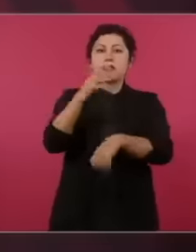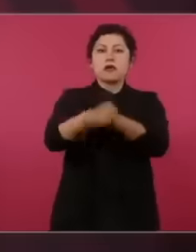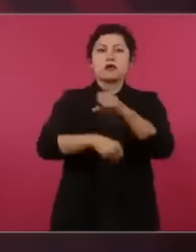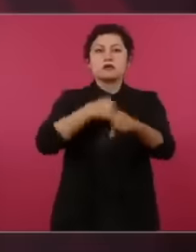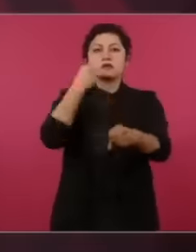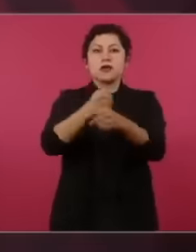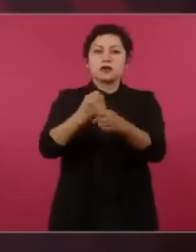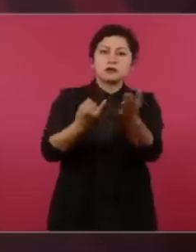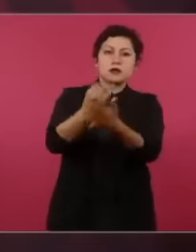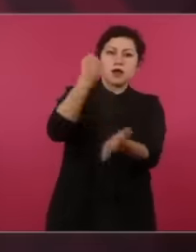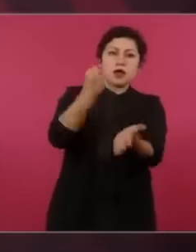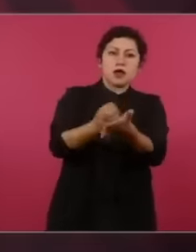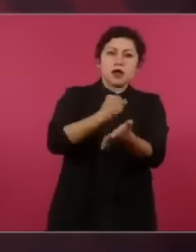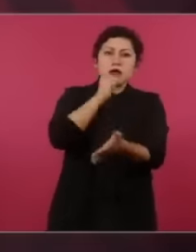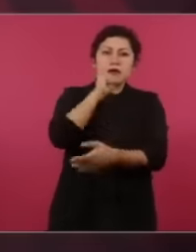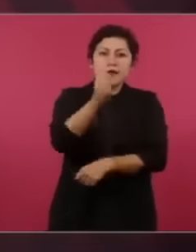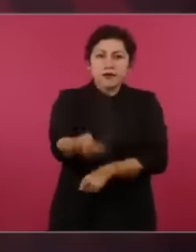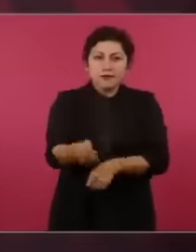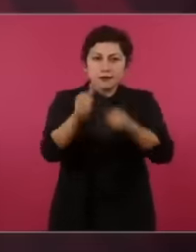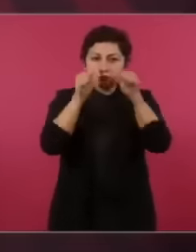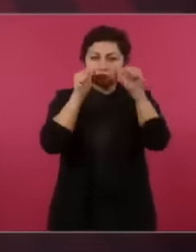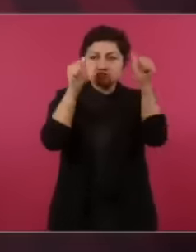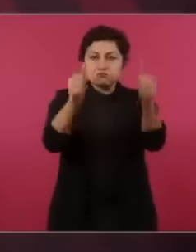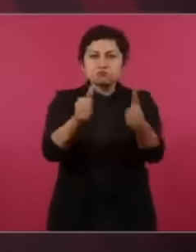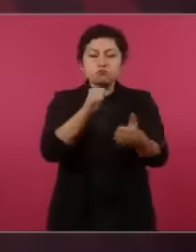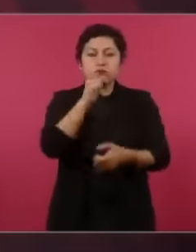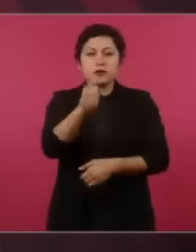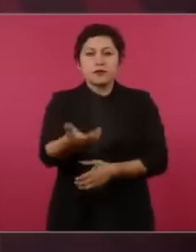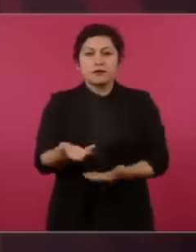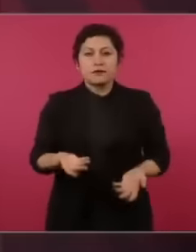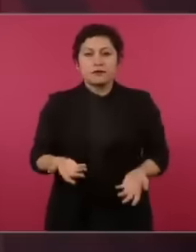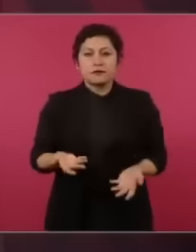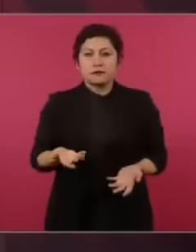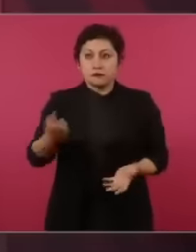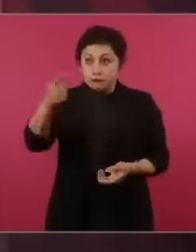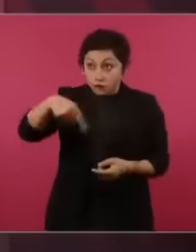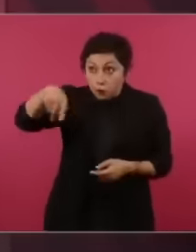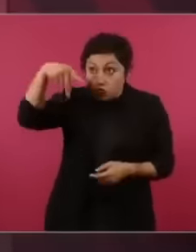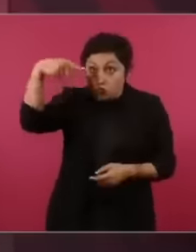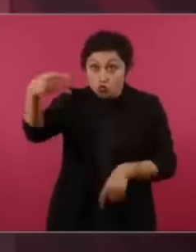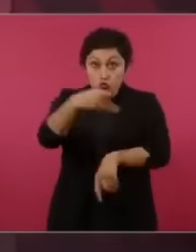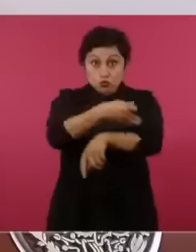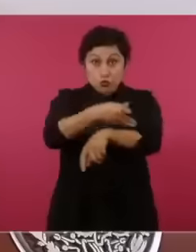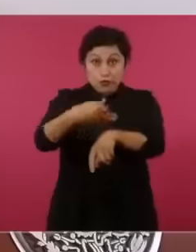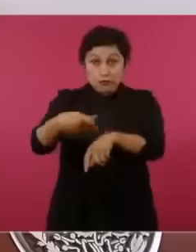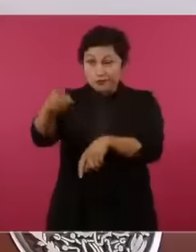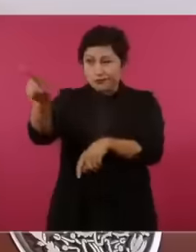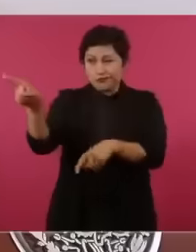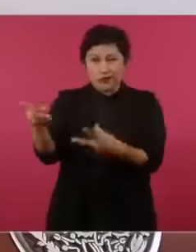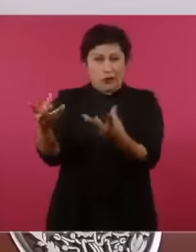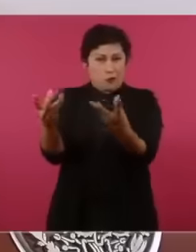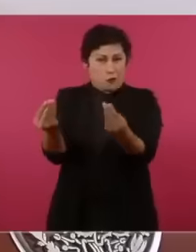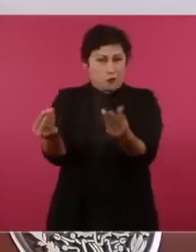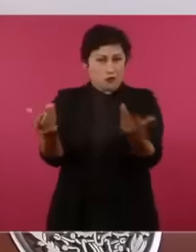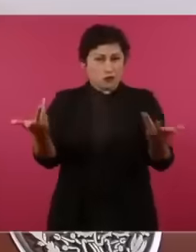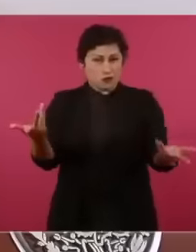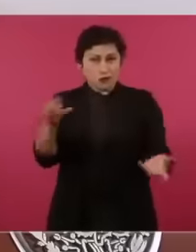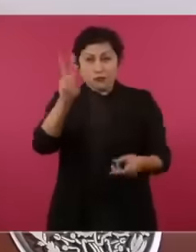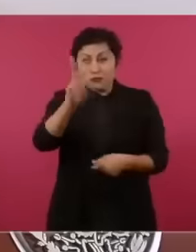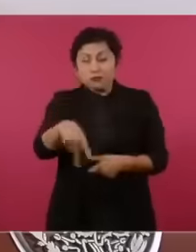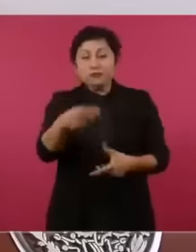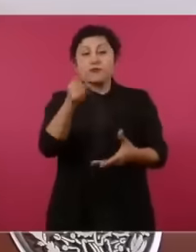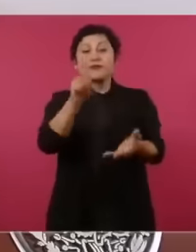thousands of prisoners in that